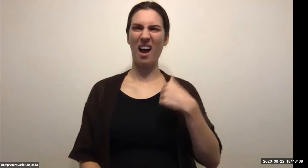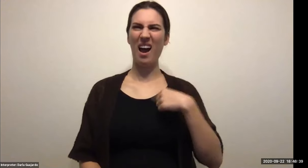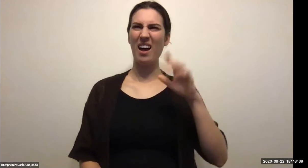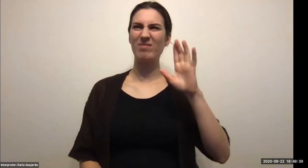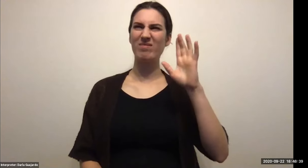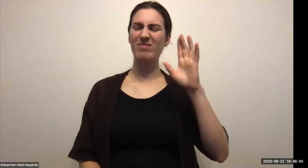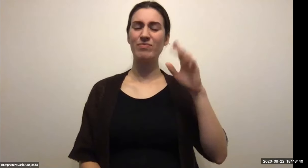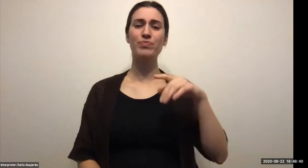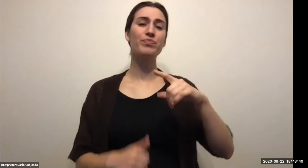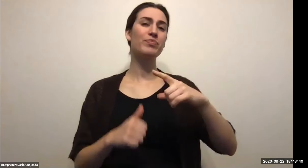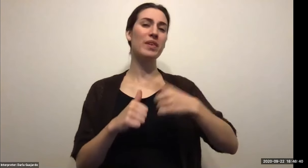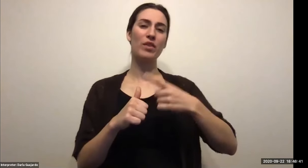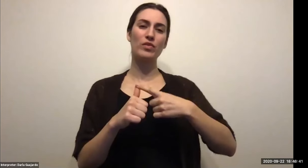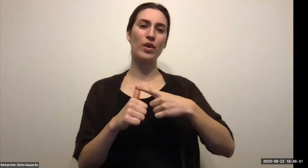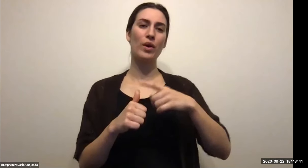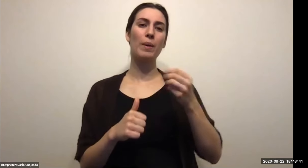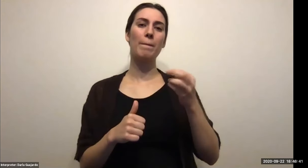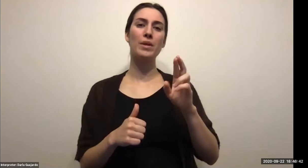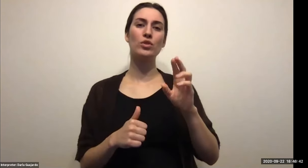Keith Wolling: Because those stories will go a long way and a long time.